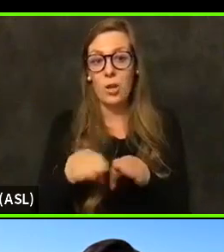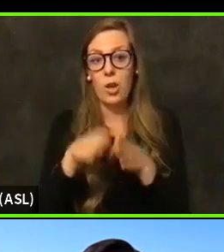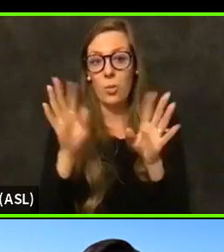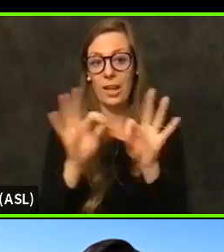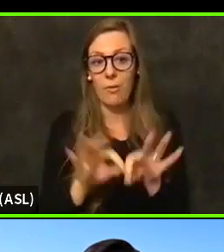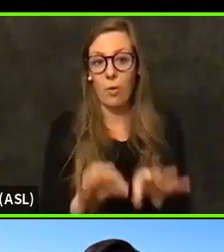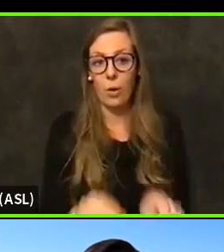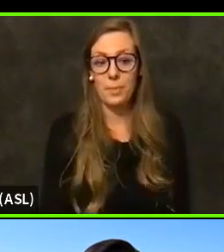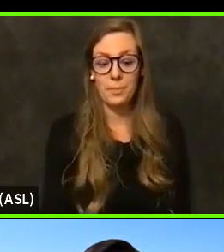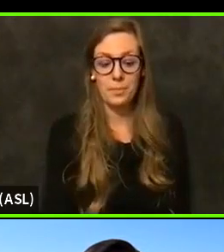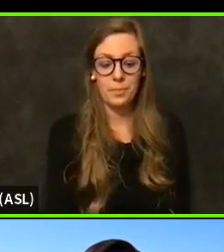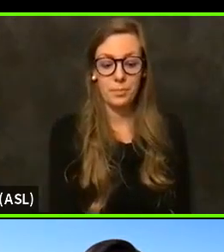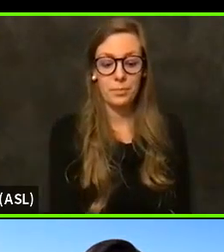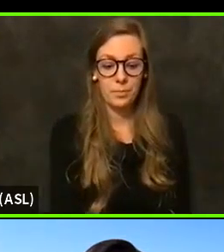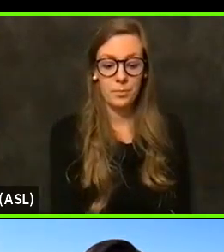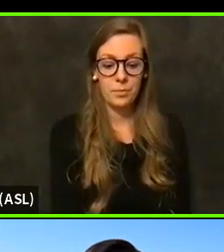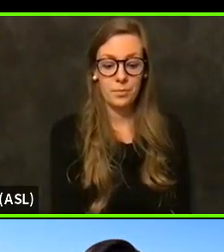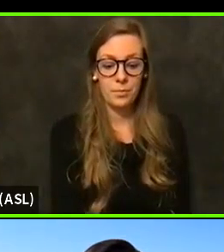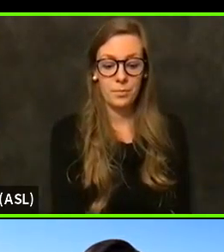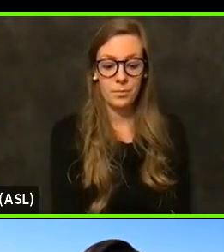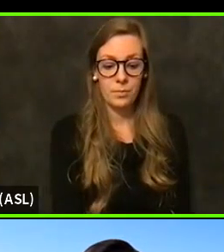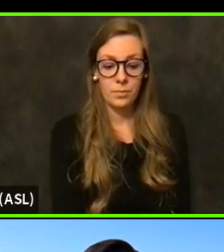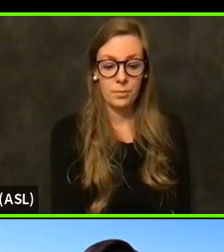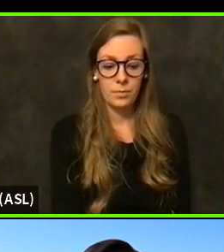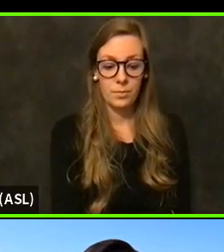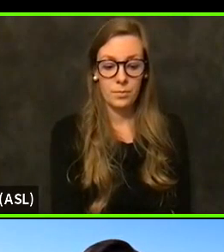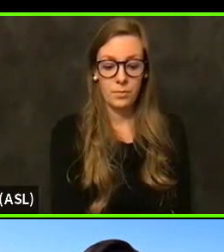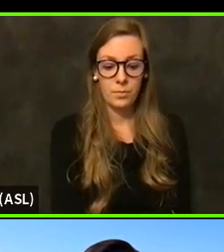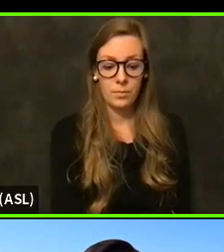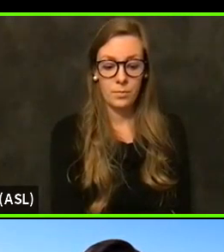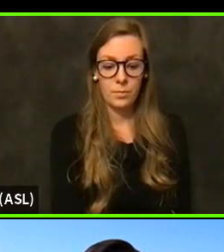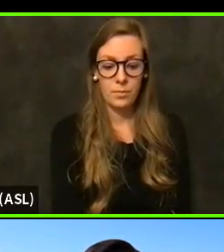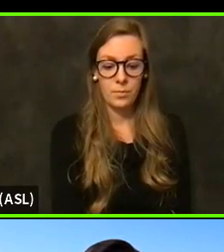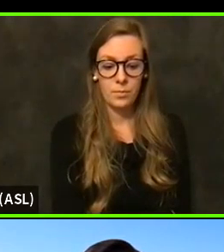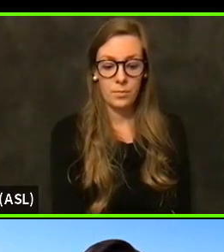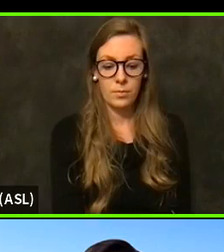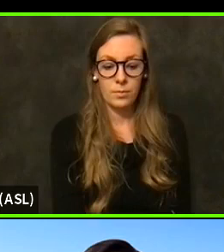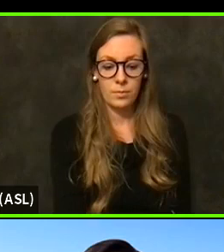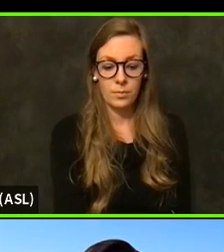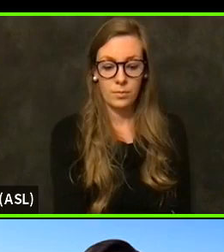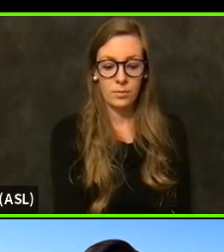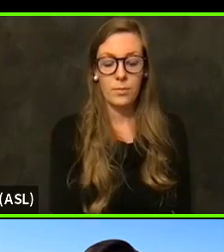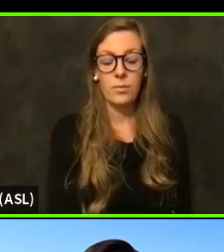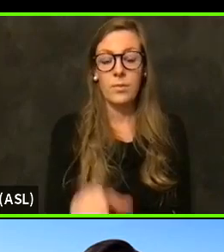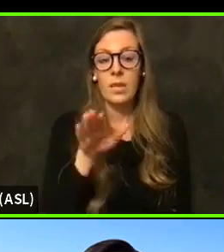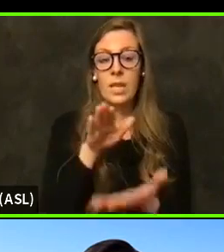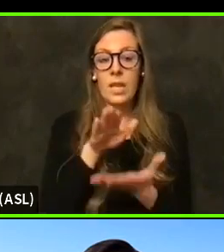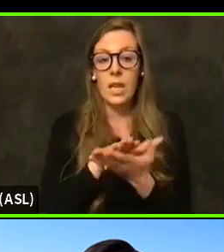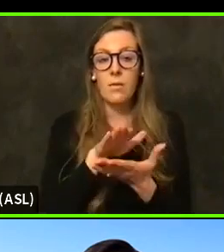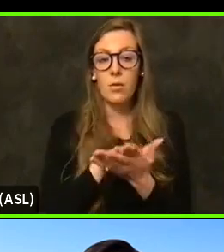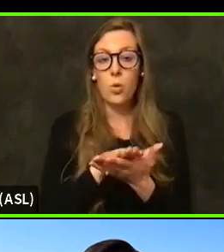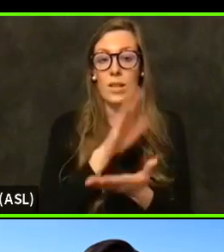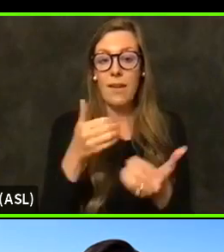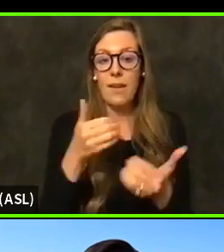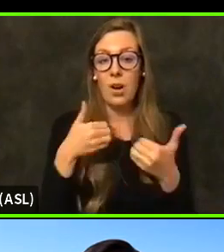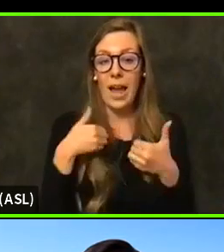schools that never had a waiver have to submit a reopening plan to public health. And we have a team